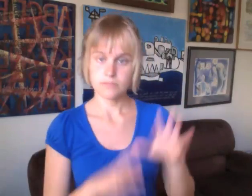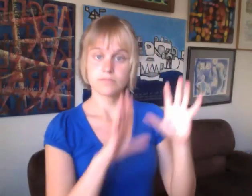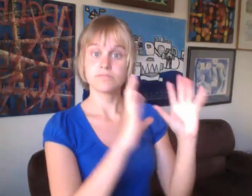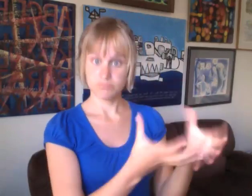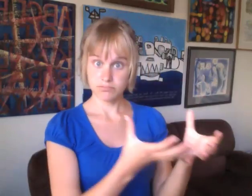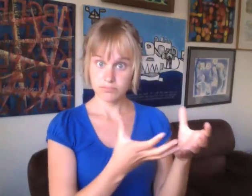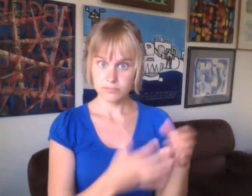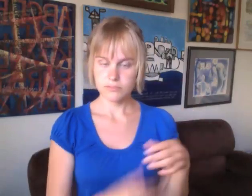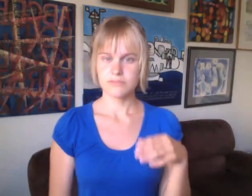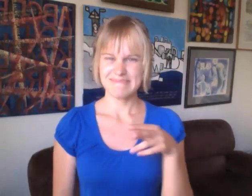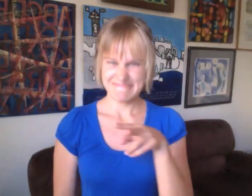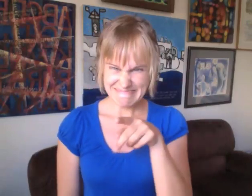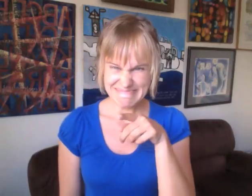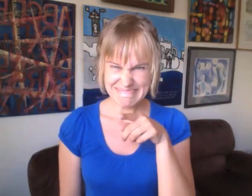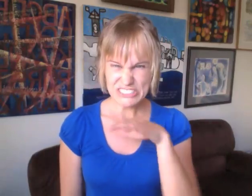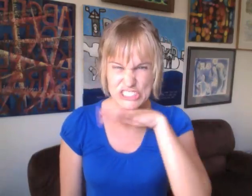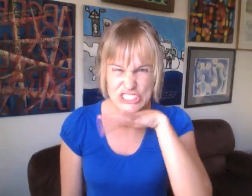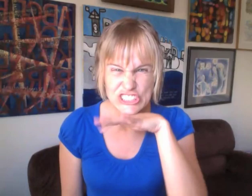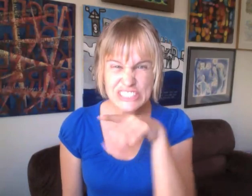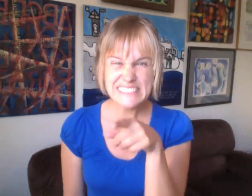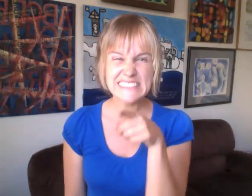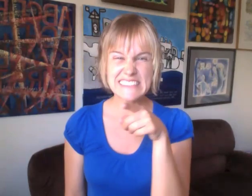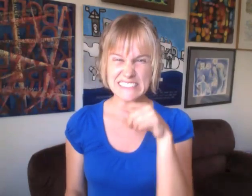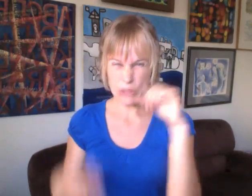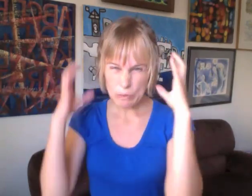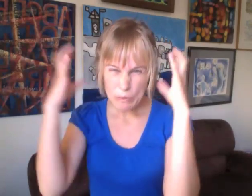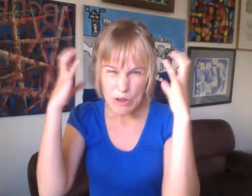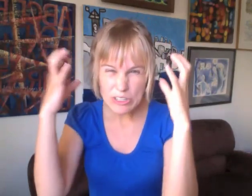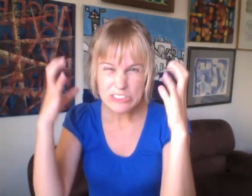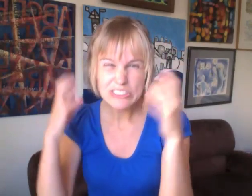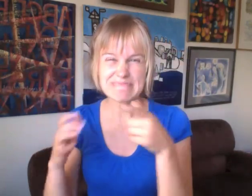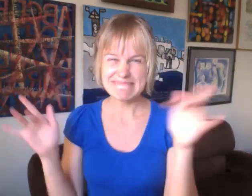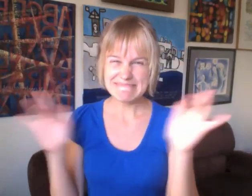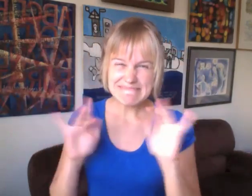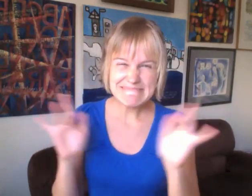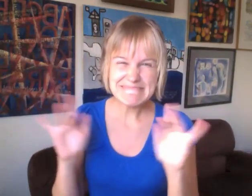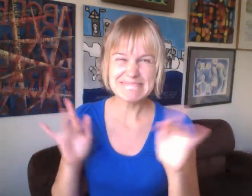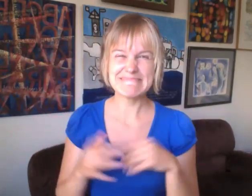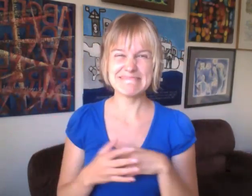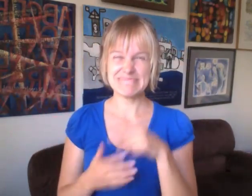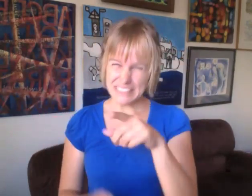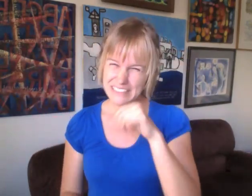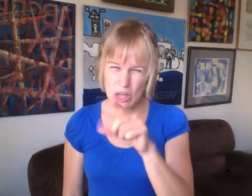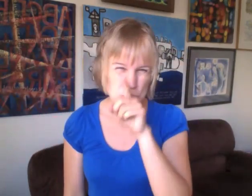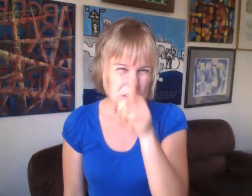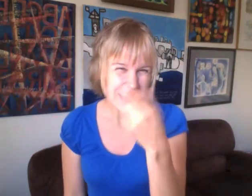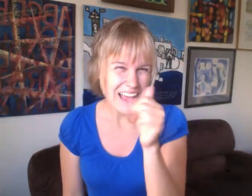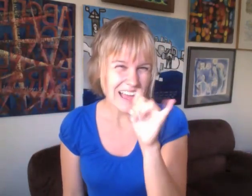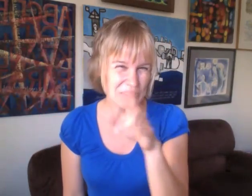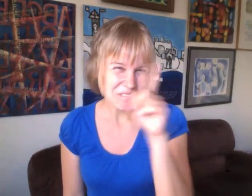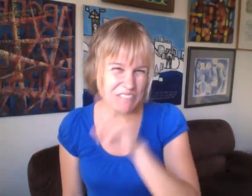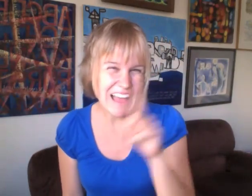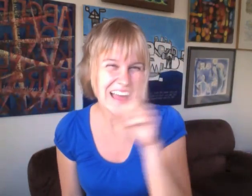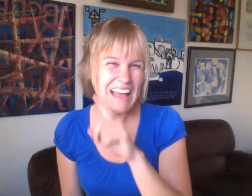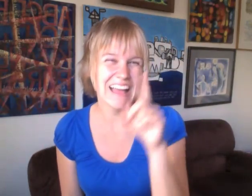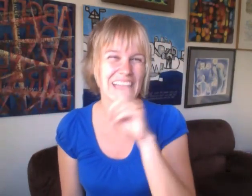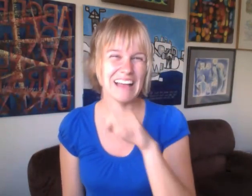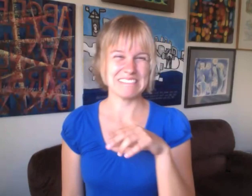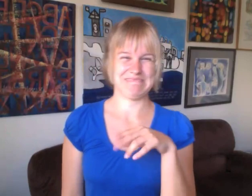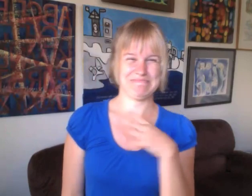On the other hand, some people perceived my hair as dirty, unclean, gross, and fake.